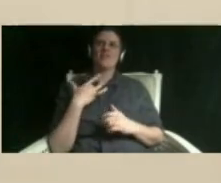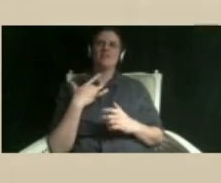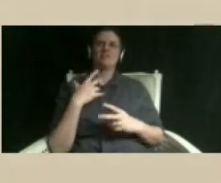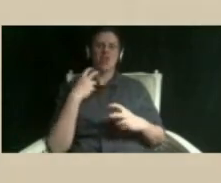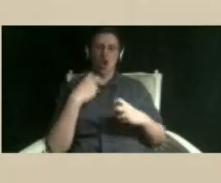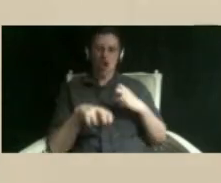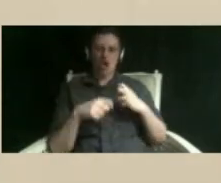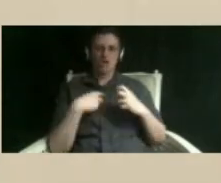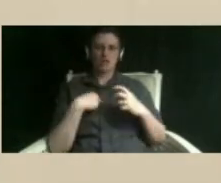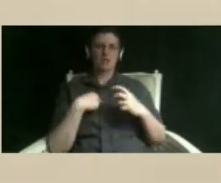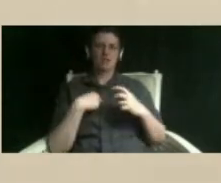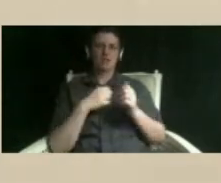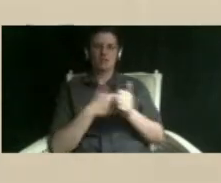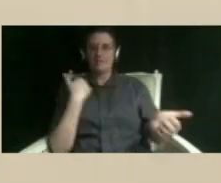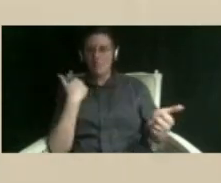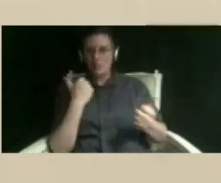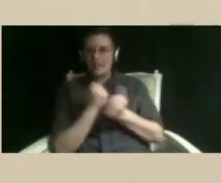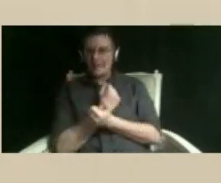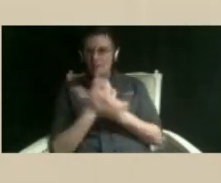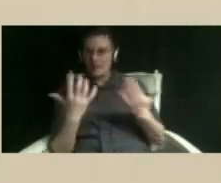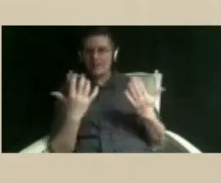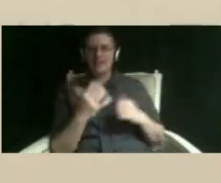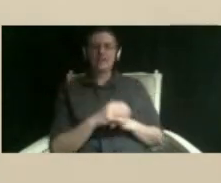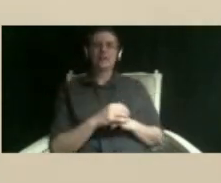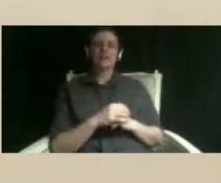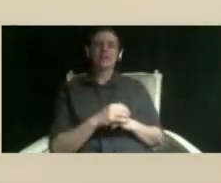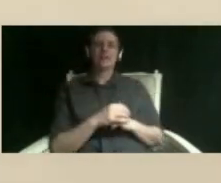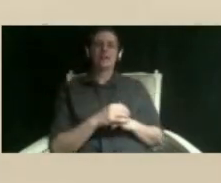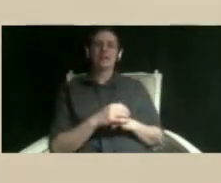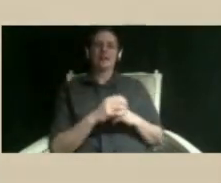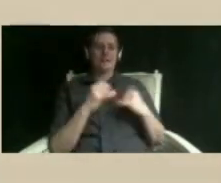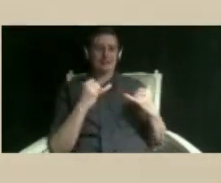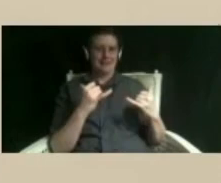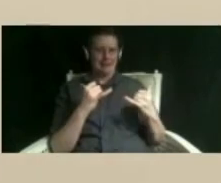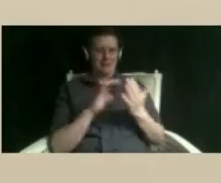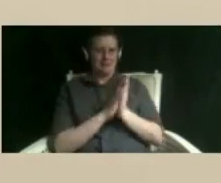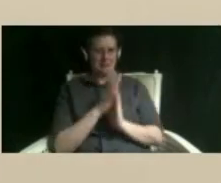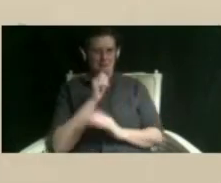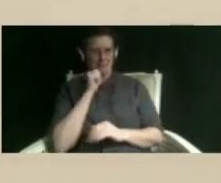me out as a coping mechanism and now that's kind of turned into something unhealthy for me because